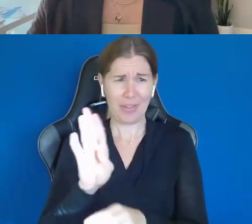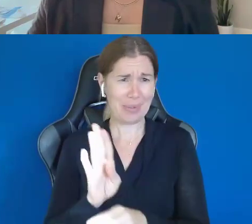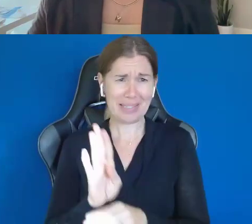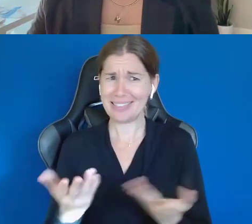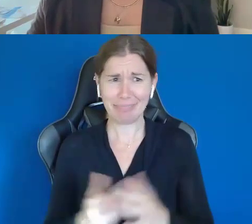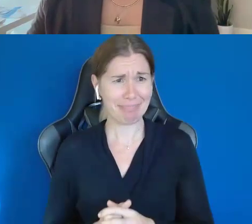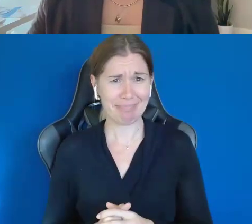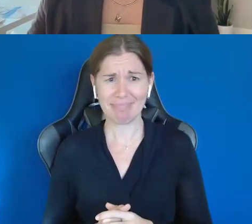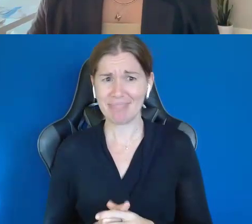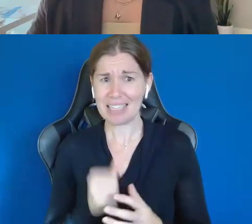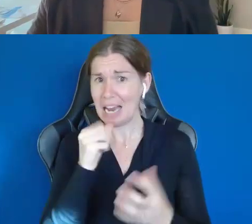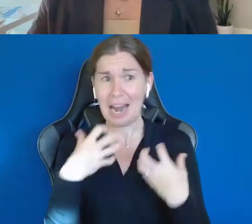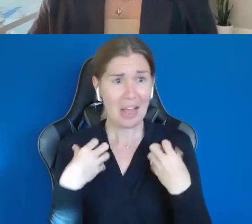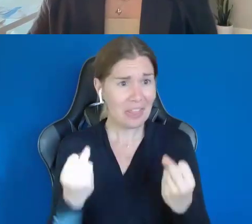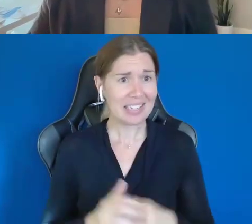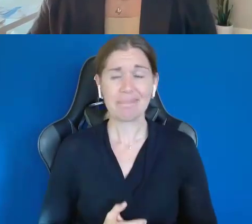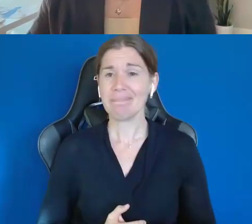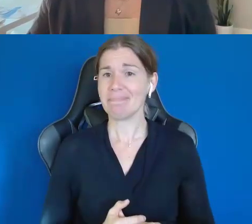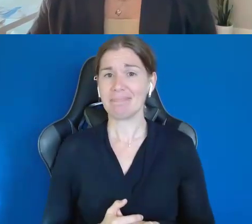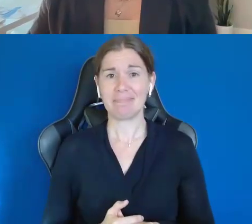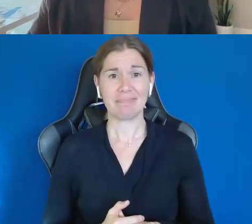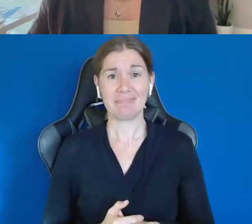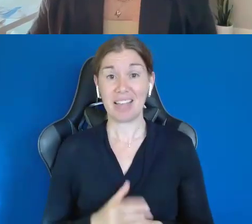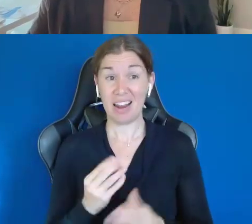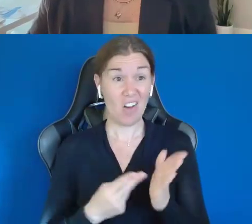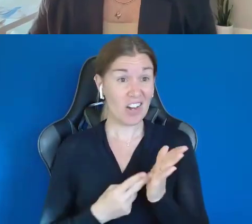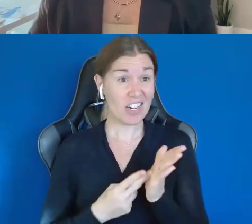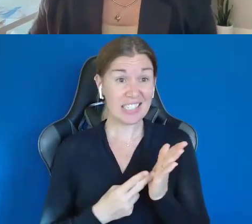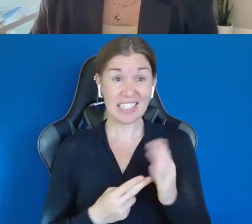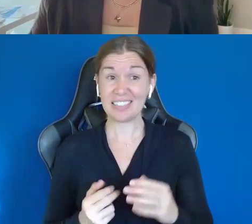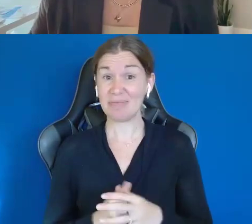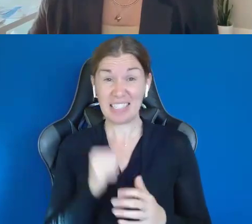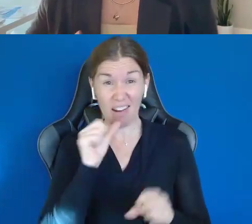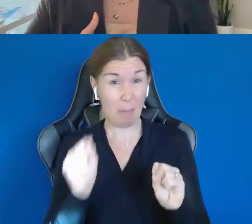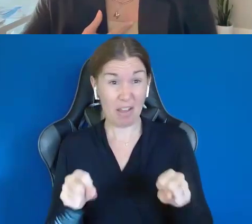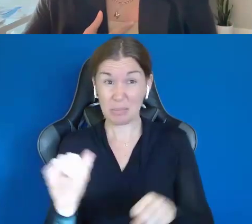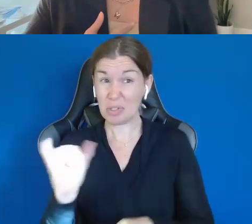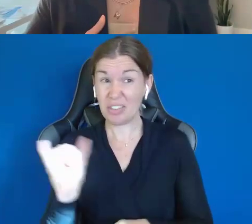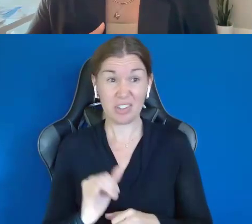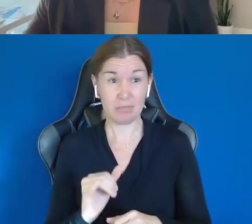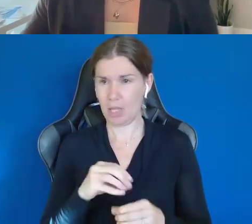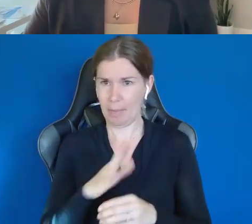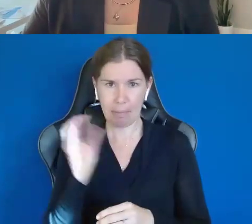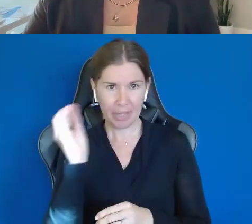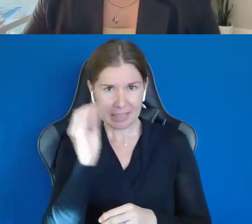It's not healthy, and it's, honestly, not possible, at least in my opinion.